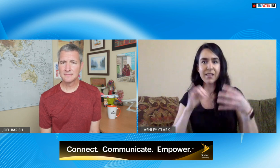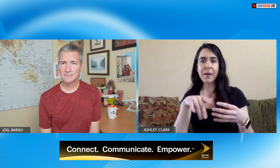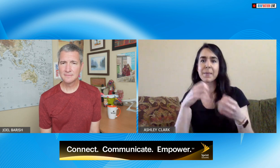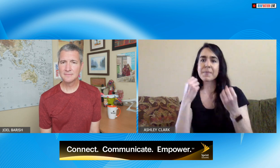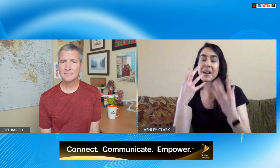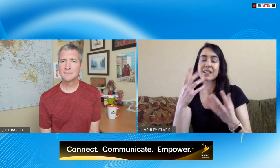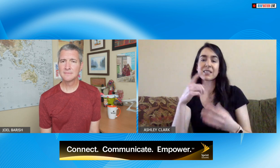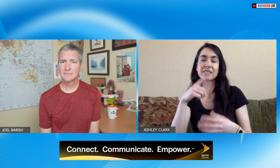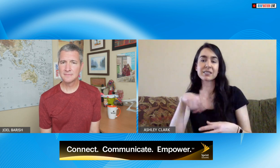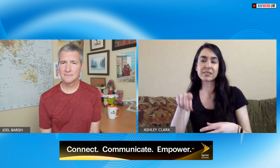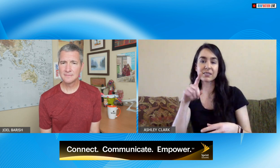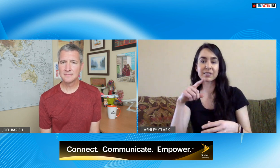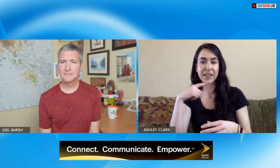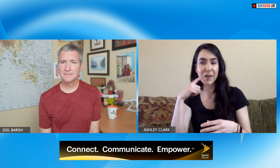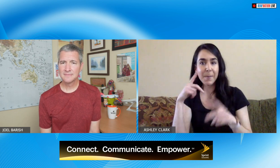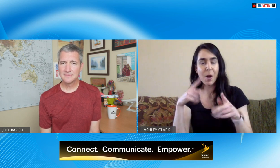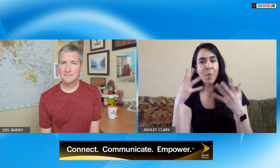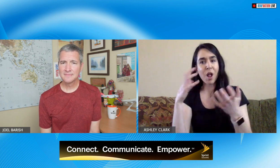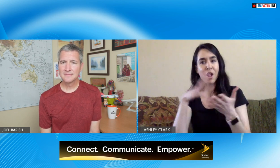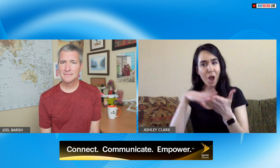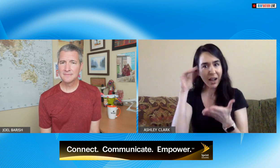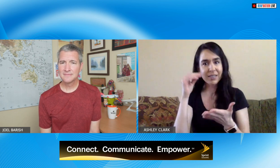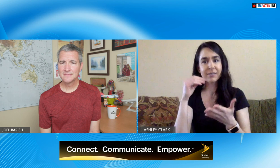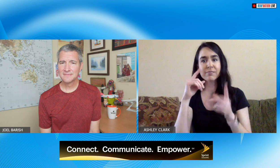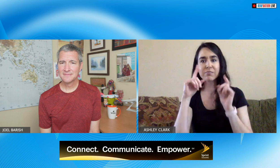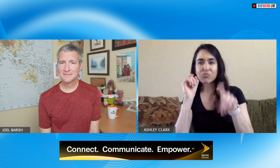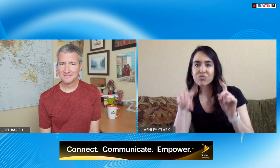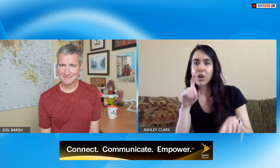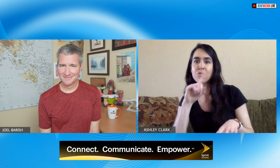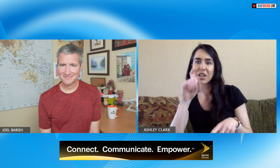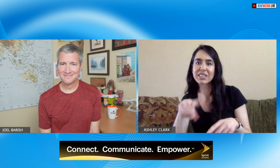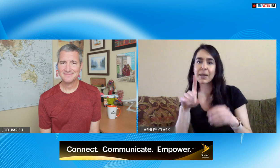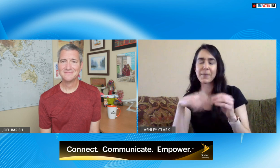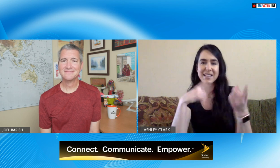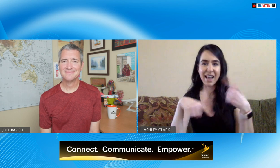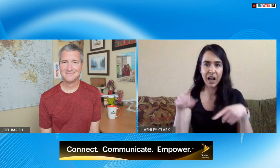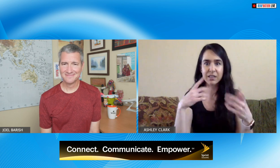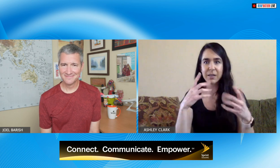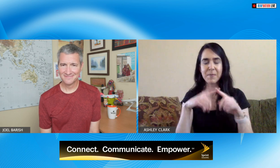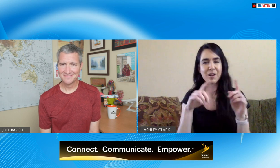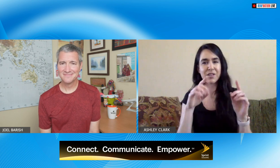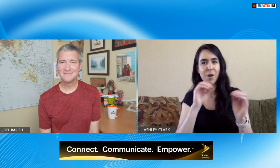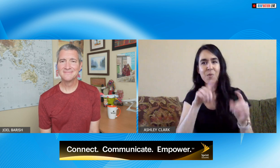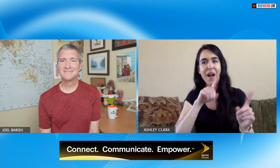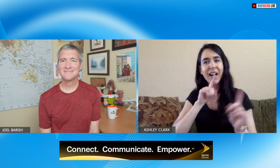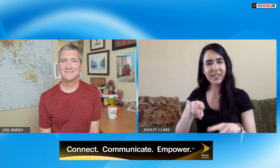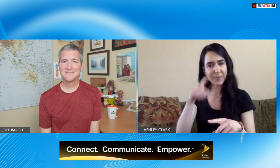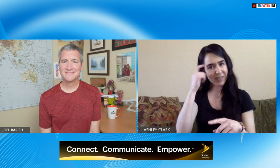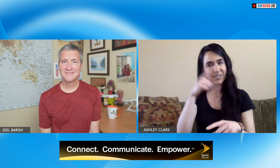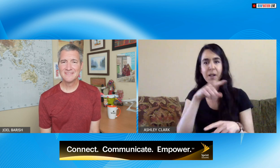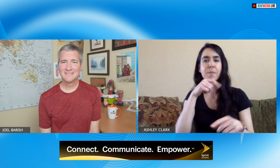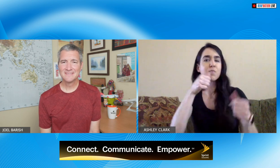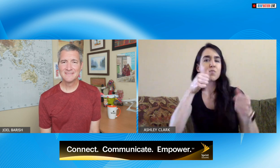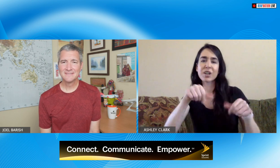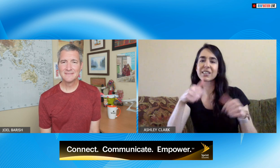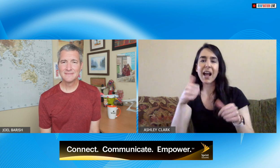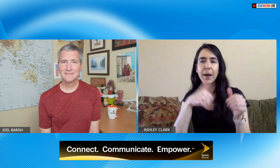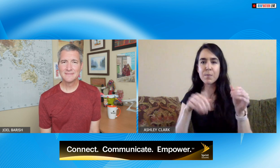weren't posting anymore but there were a lot of comments and hearing people were saying they wanted to learn and they had questions about sign language but no one